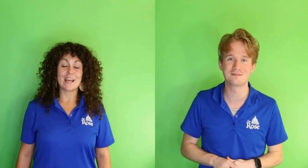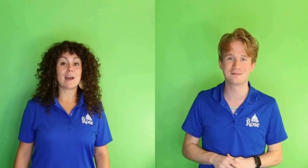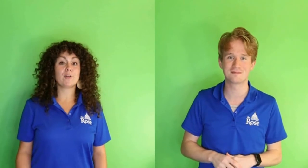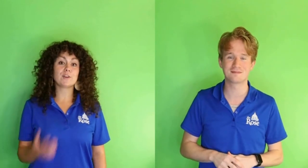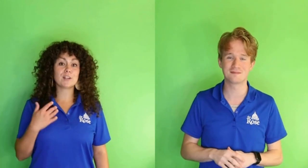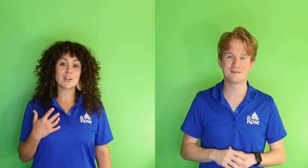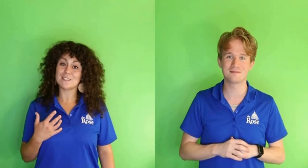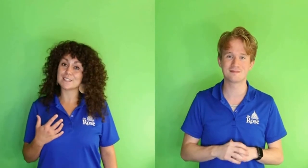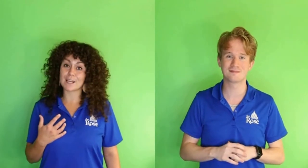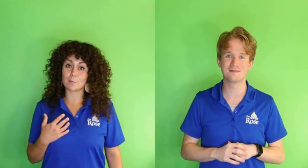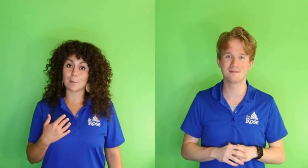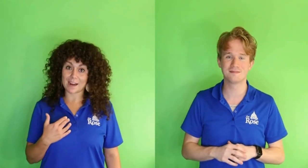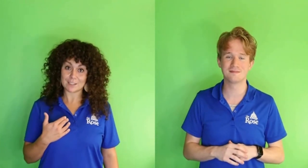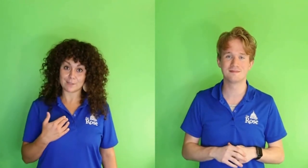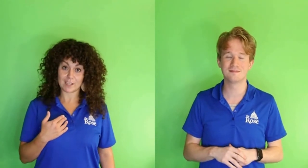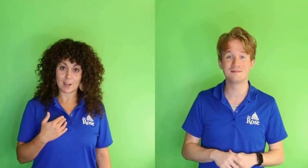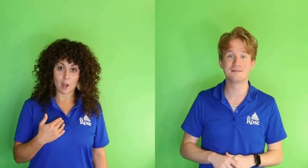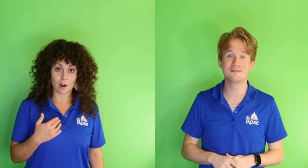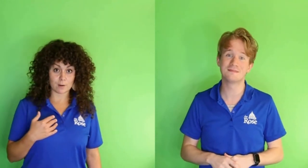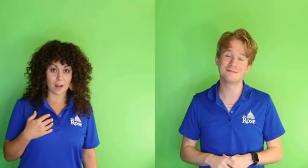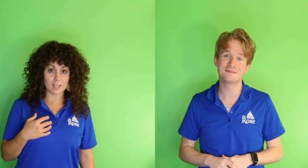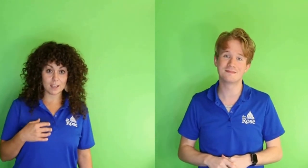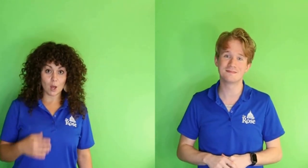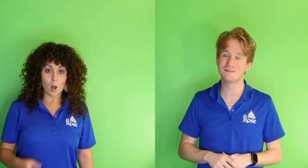Now you're gonna toss the excited ball back to me. Are you ready?